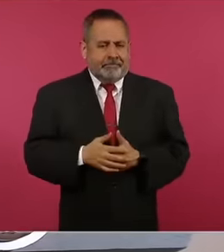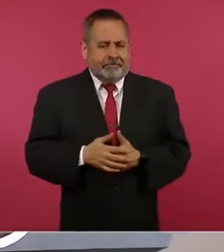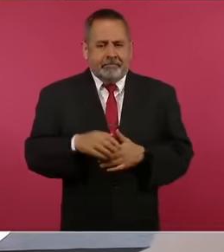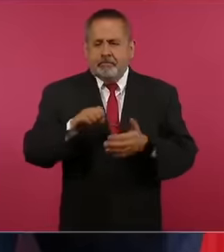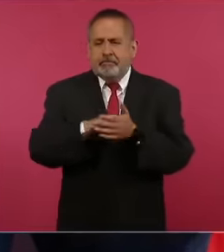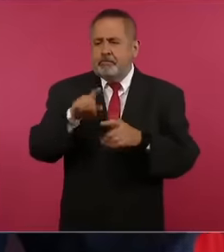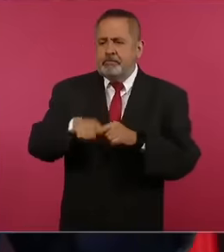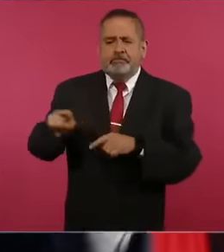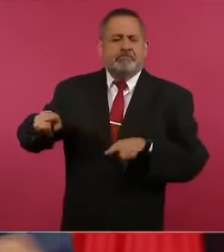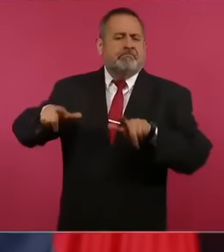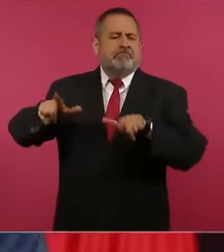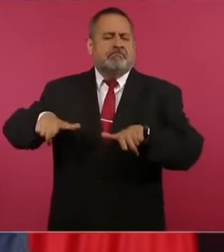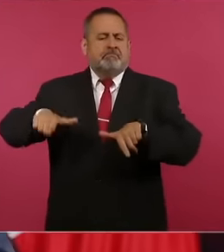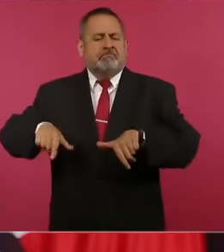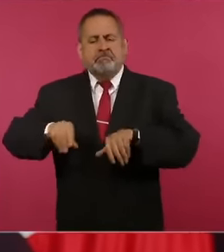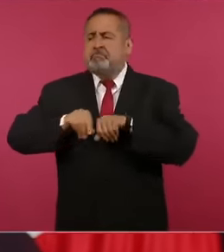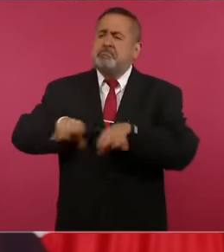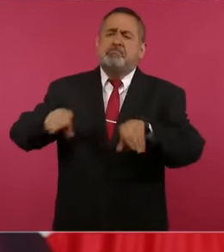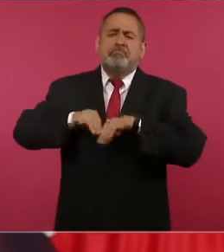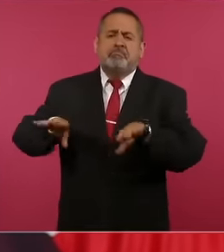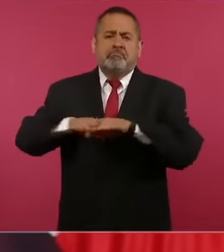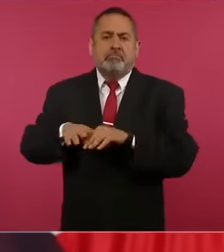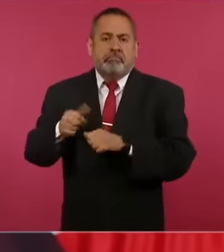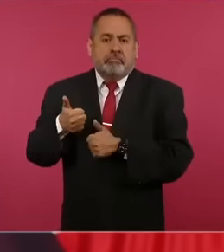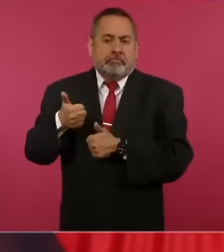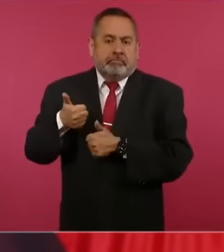page